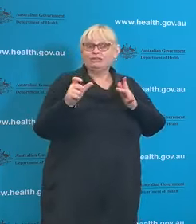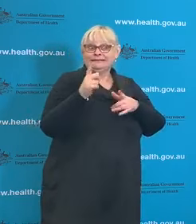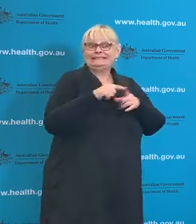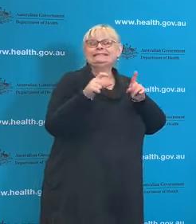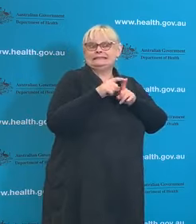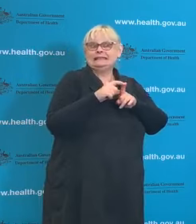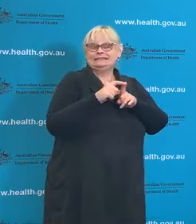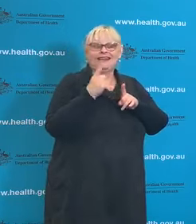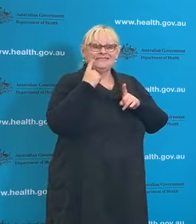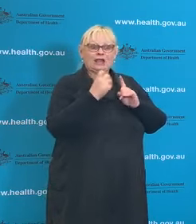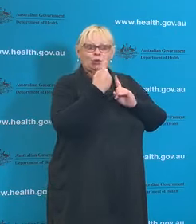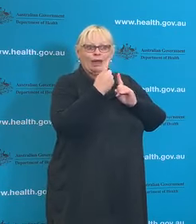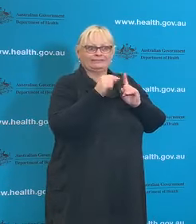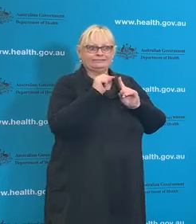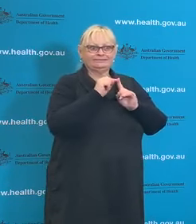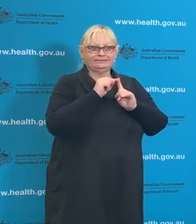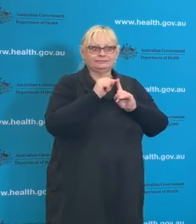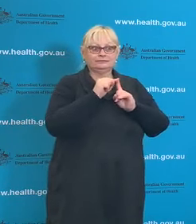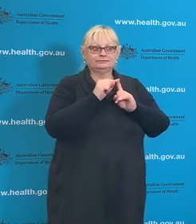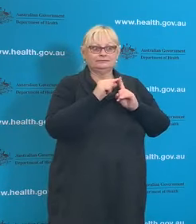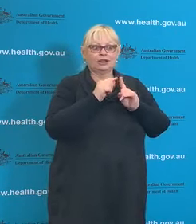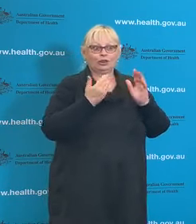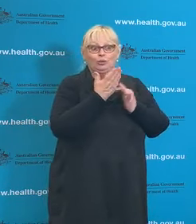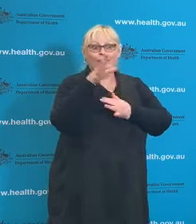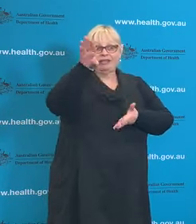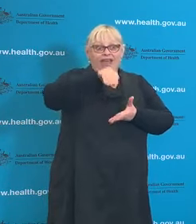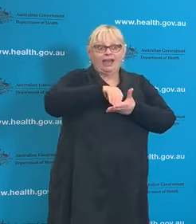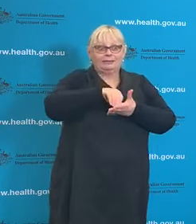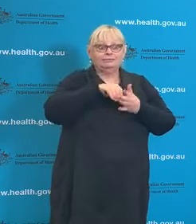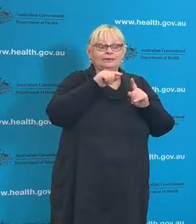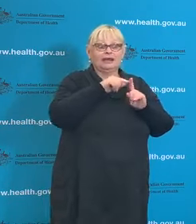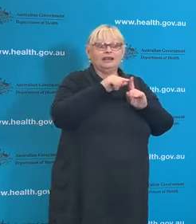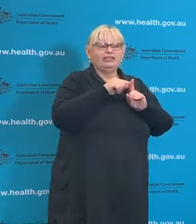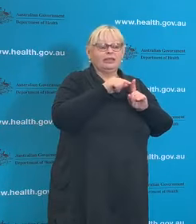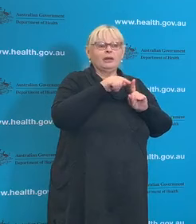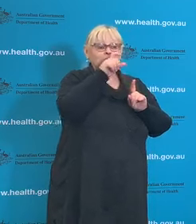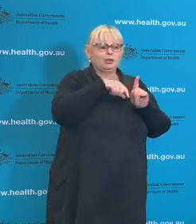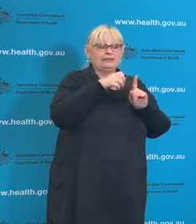identify someone who was tested positive, who had downloaded the app and they were